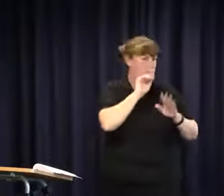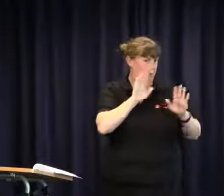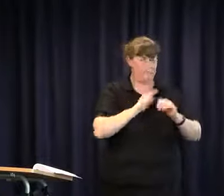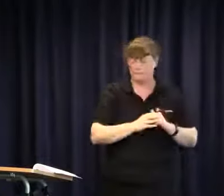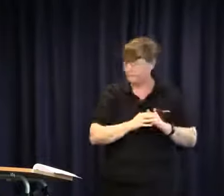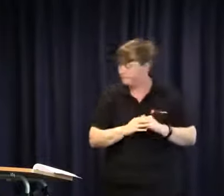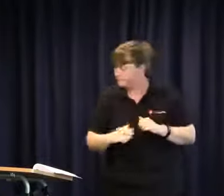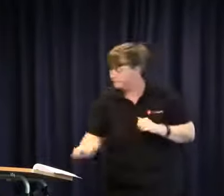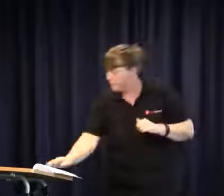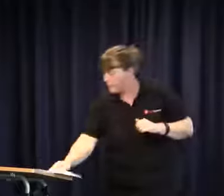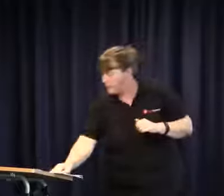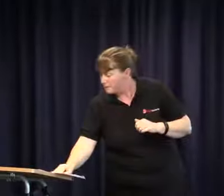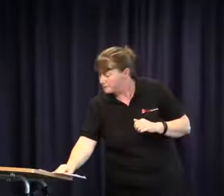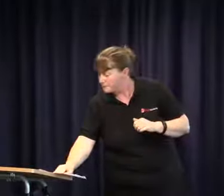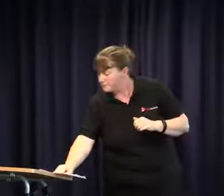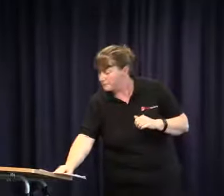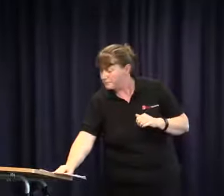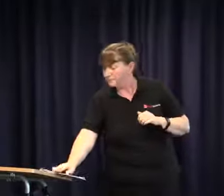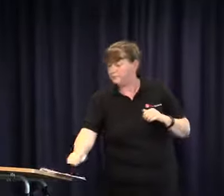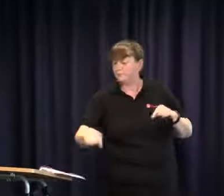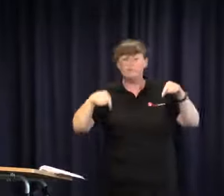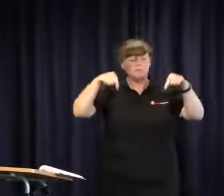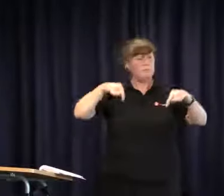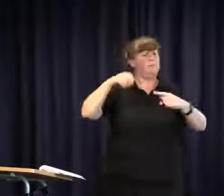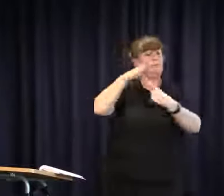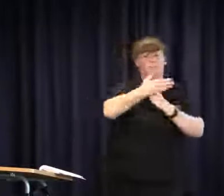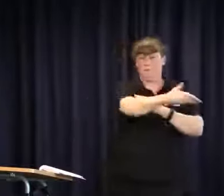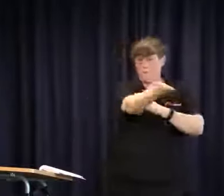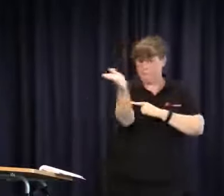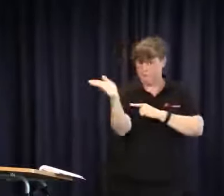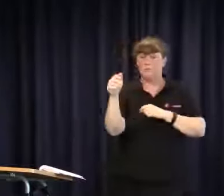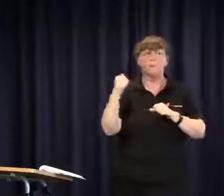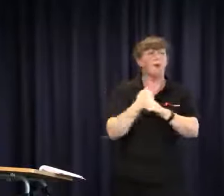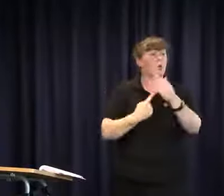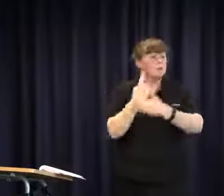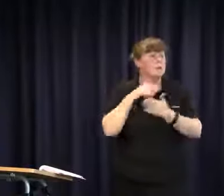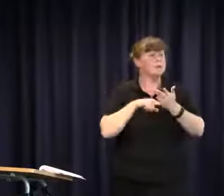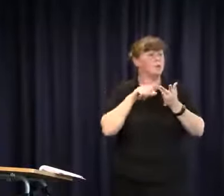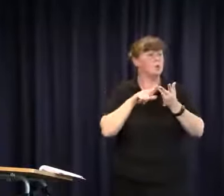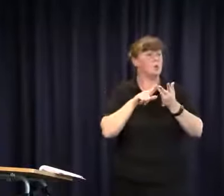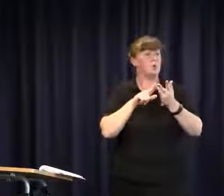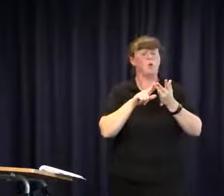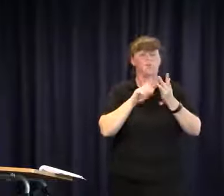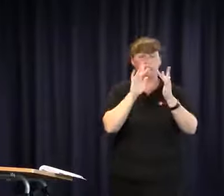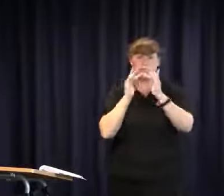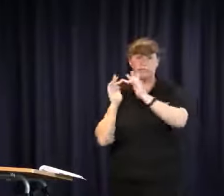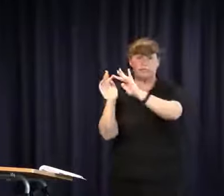that will be established later on. So we'll get back to you on that. It's also important